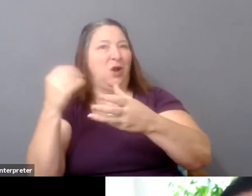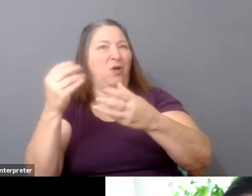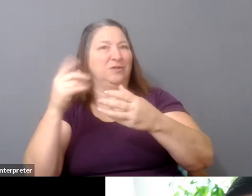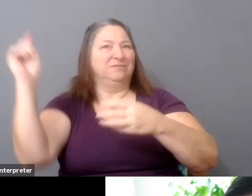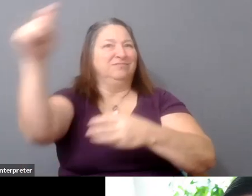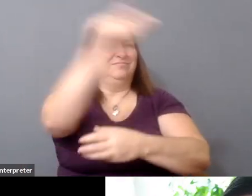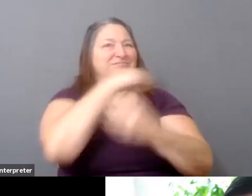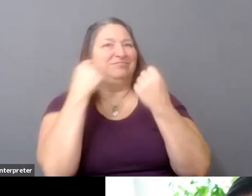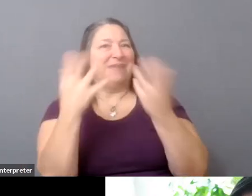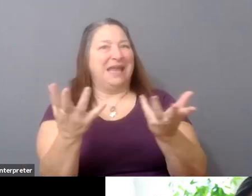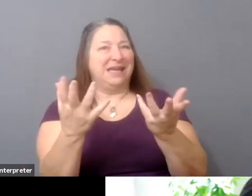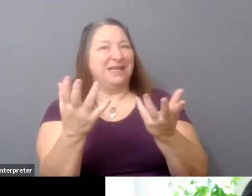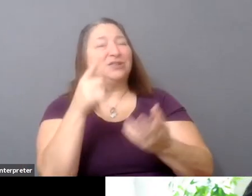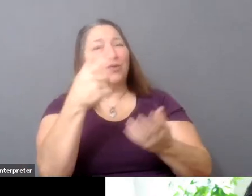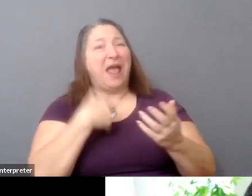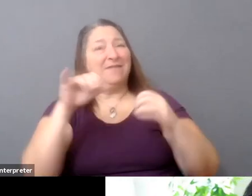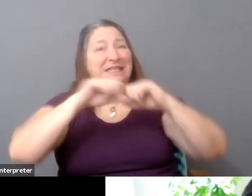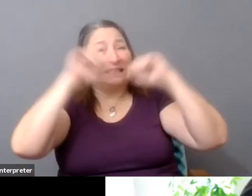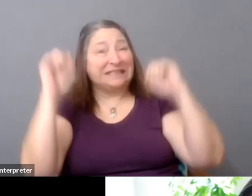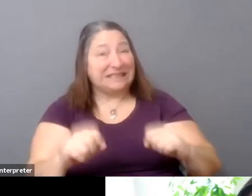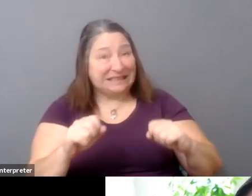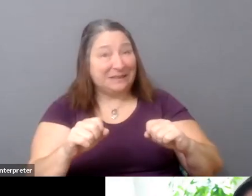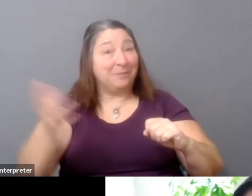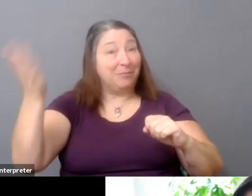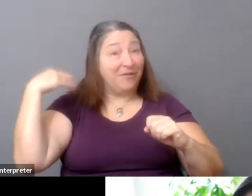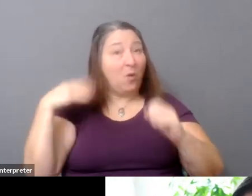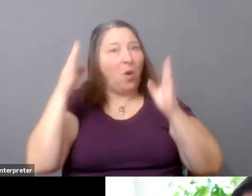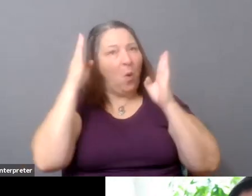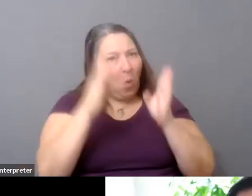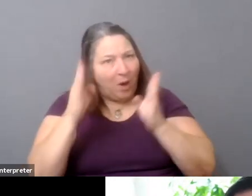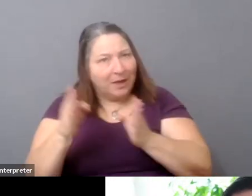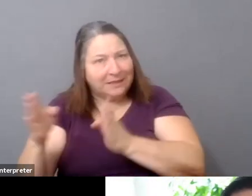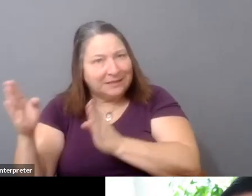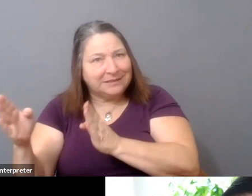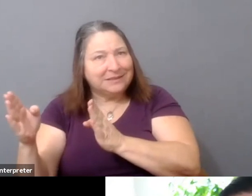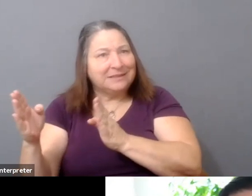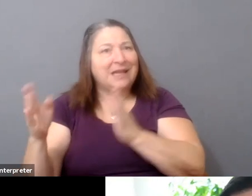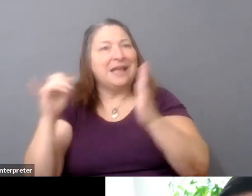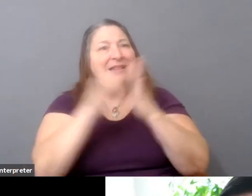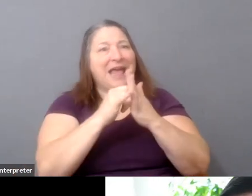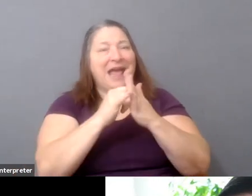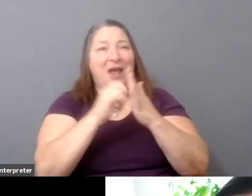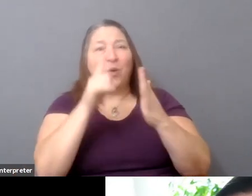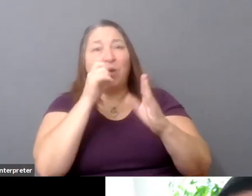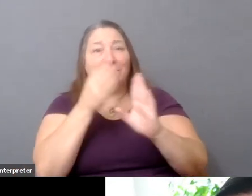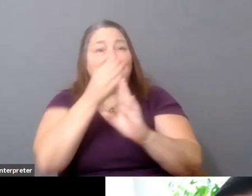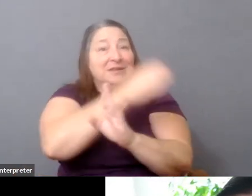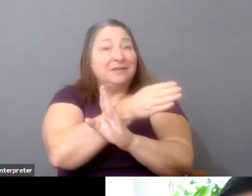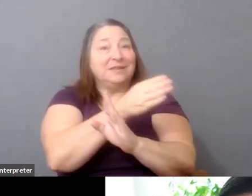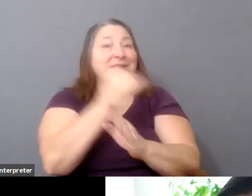system which was routed by the previous incumbents, whoever they were, whether they were studios, music labels,